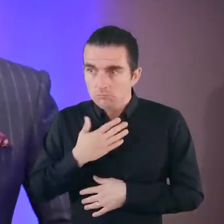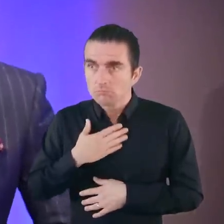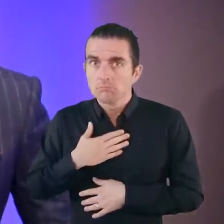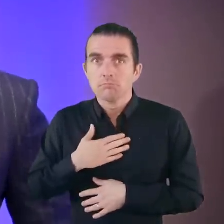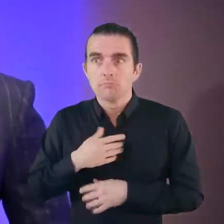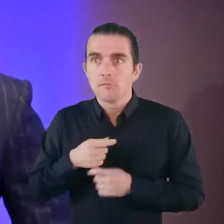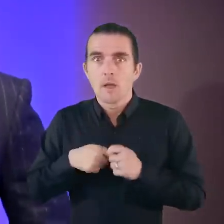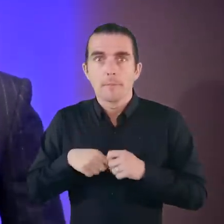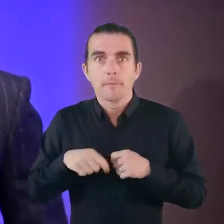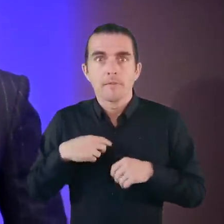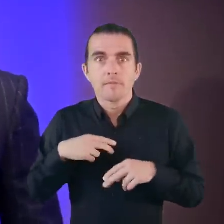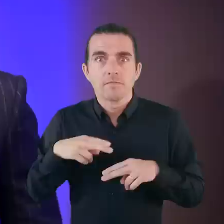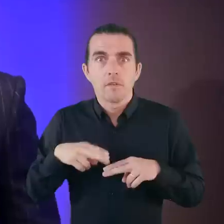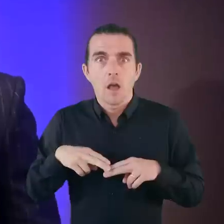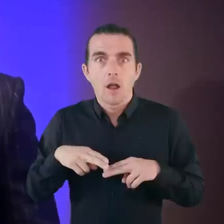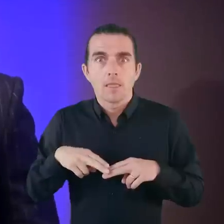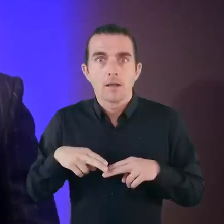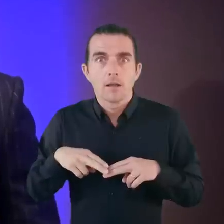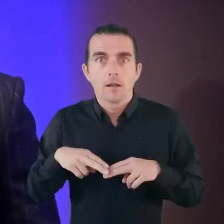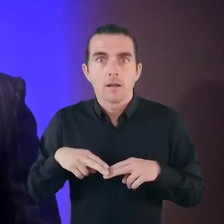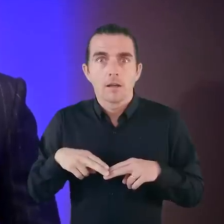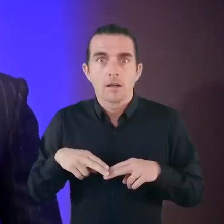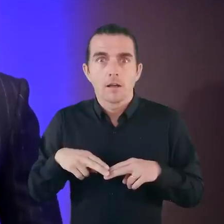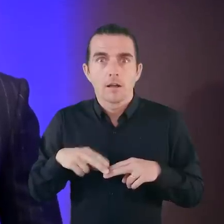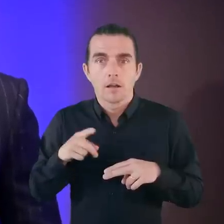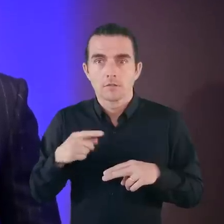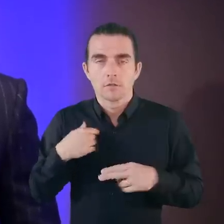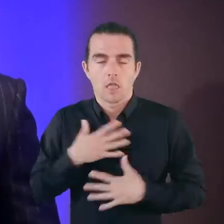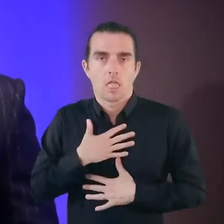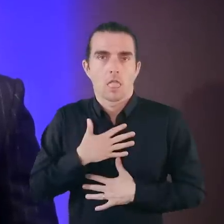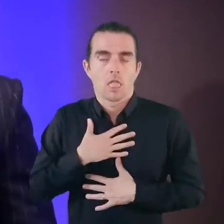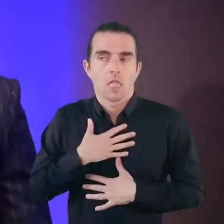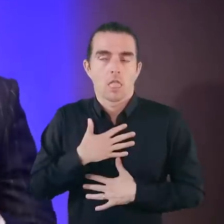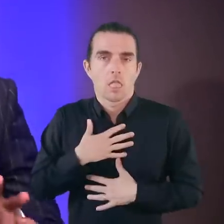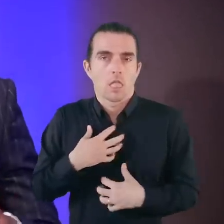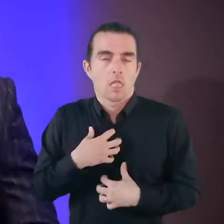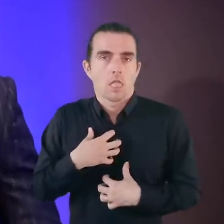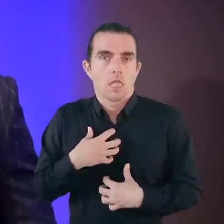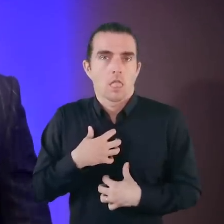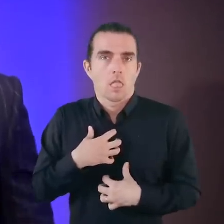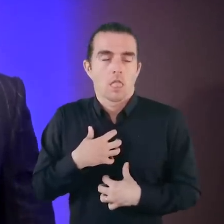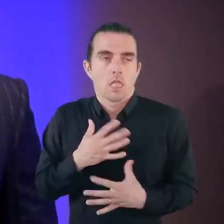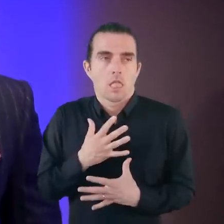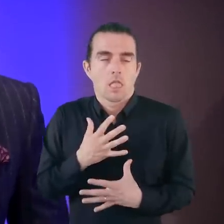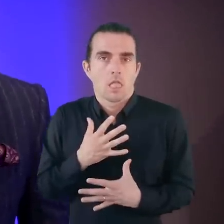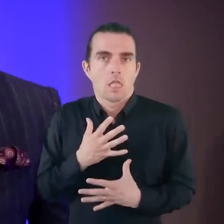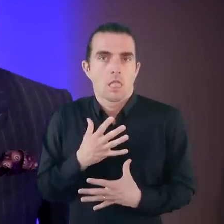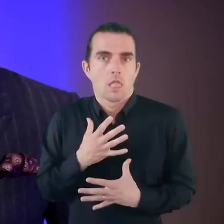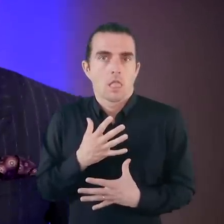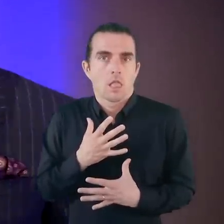I'm going to become a dad. And that particular moment paralyzes me with fear.